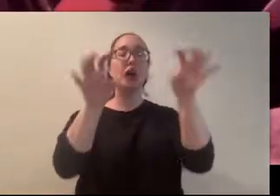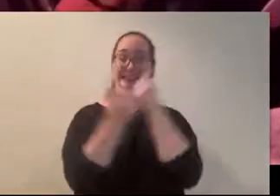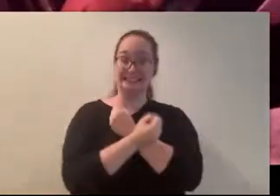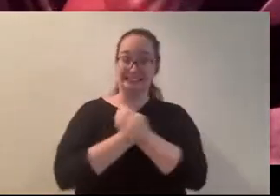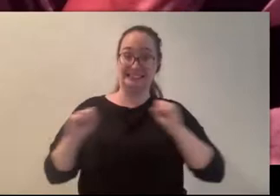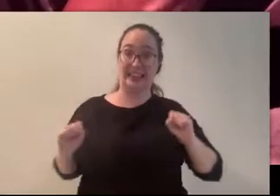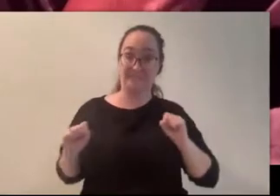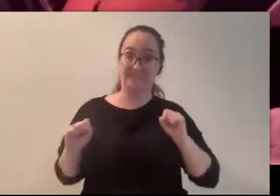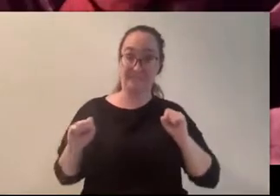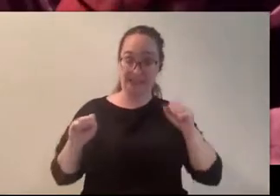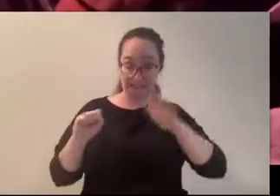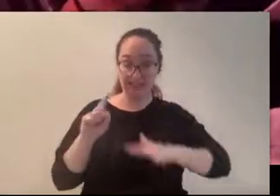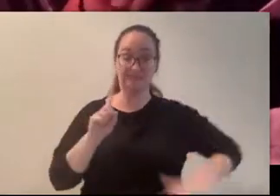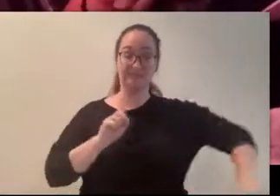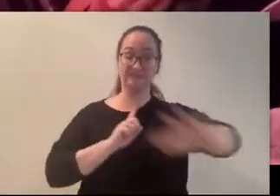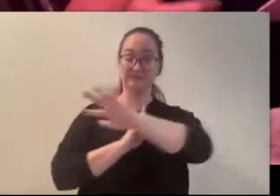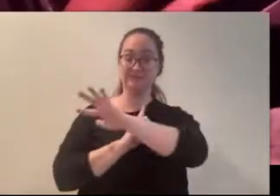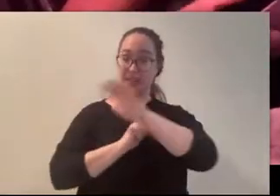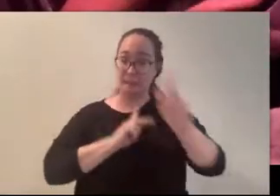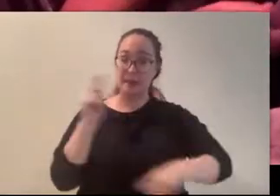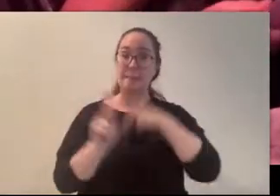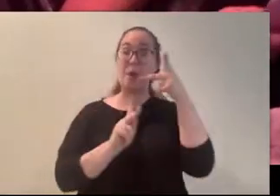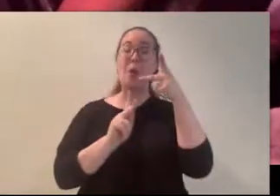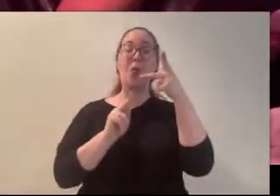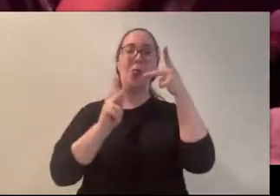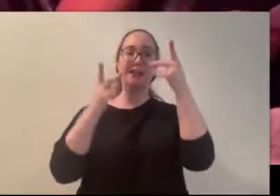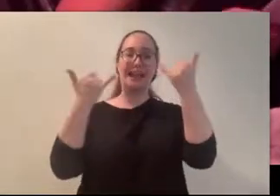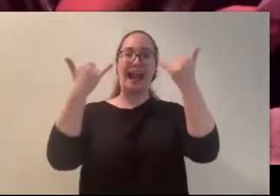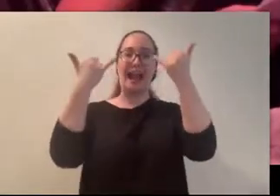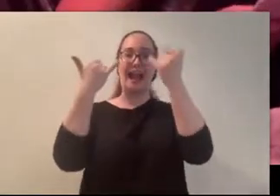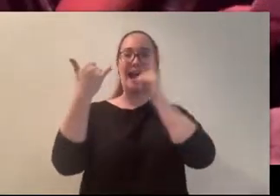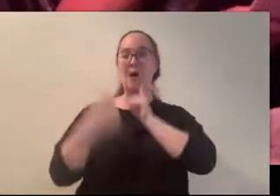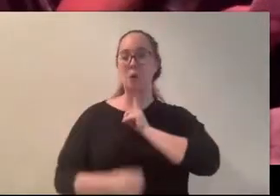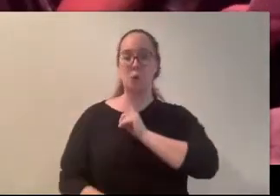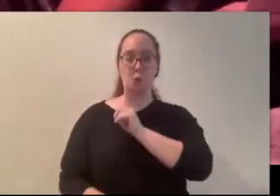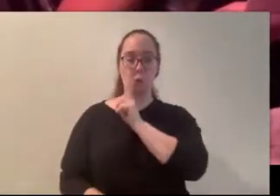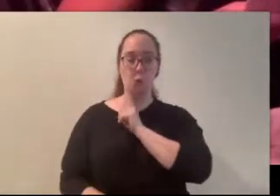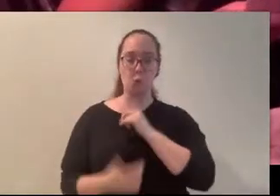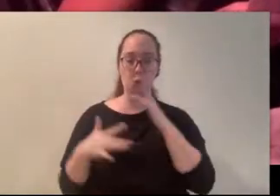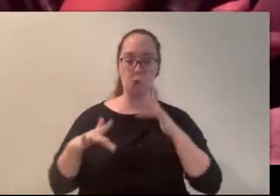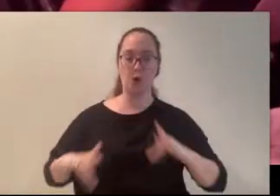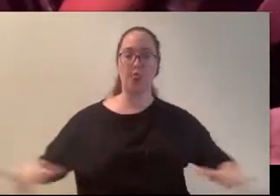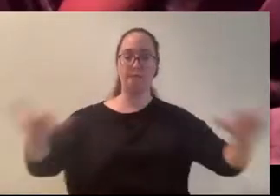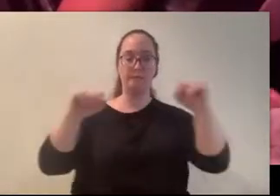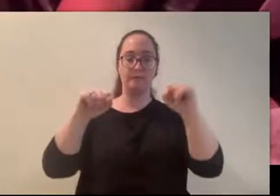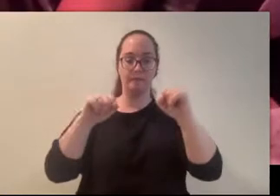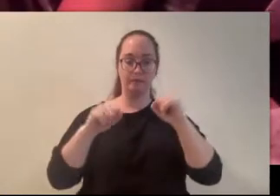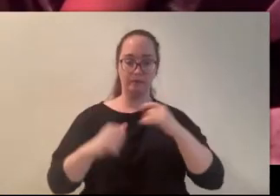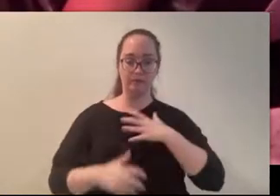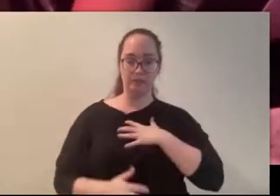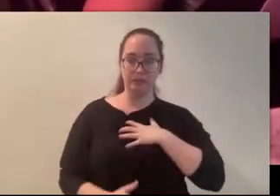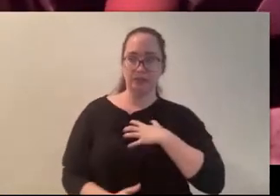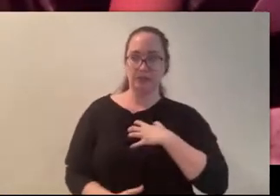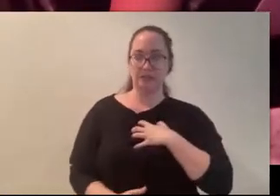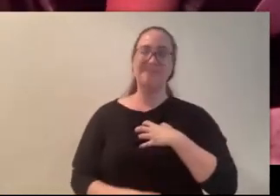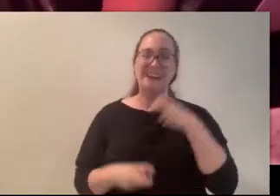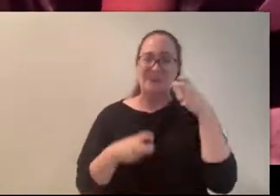surrounded by other people fell away. It was hard not feel entirely exposed